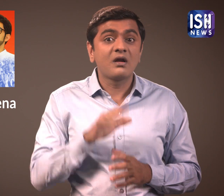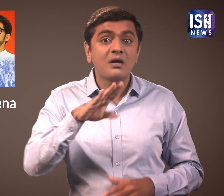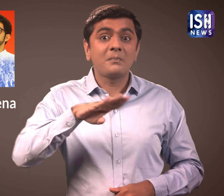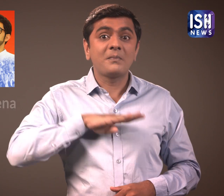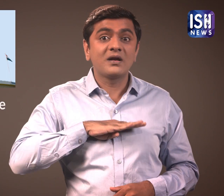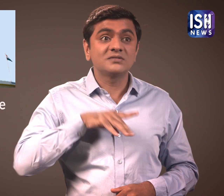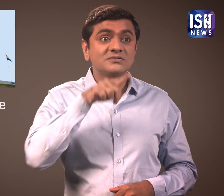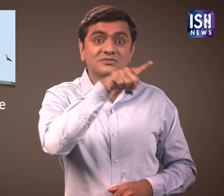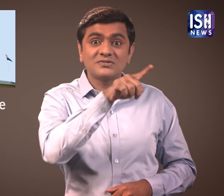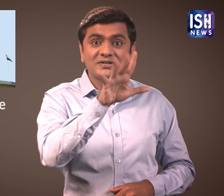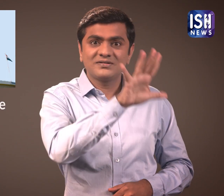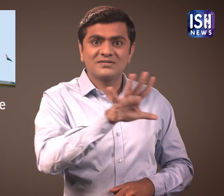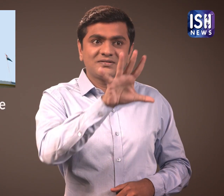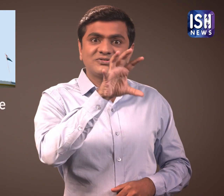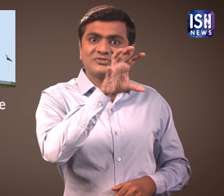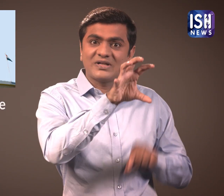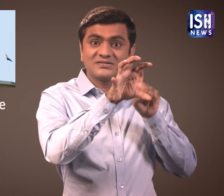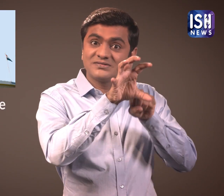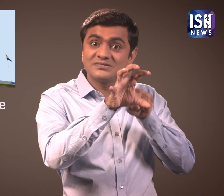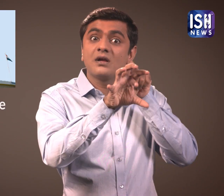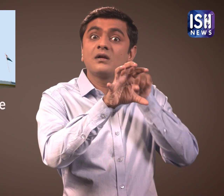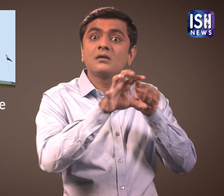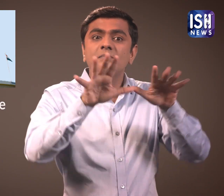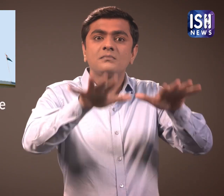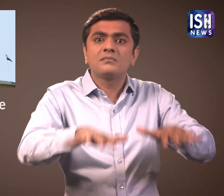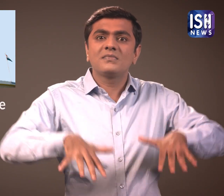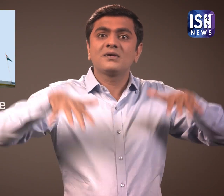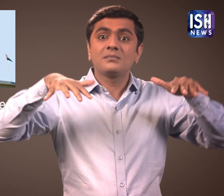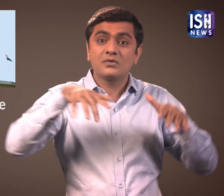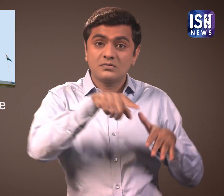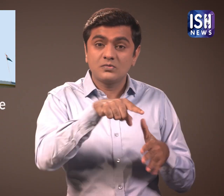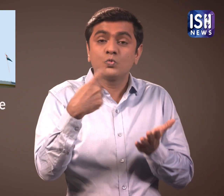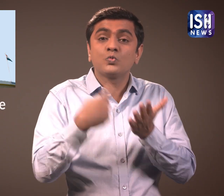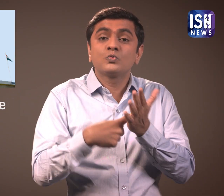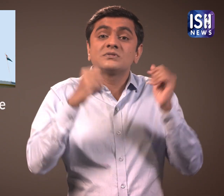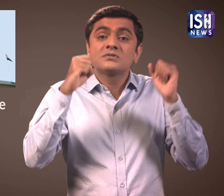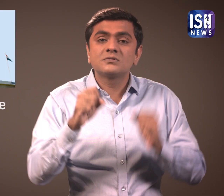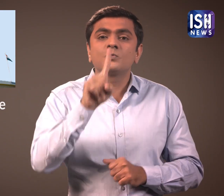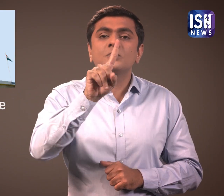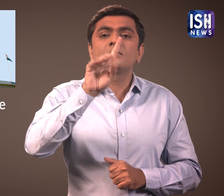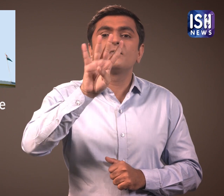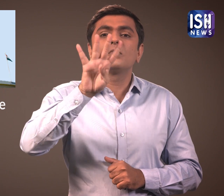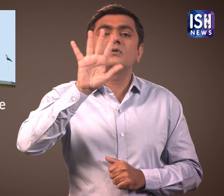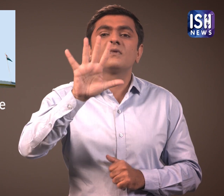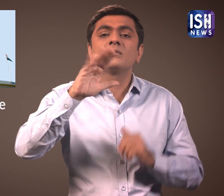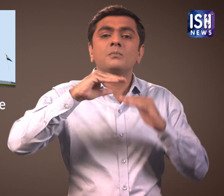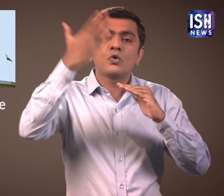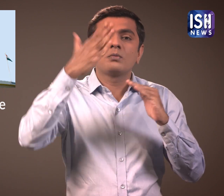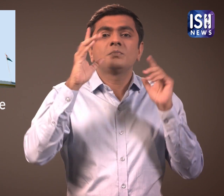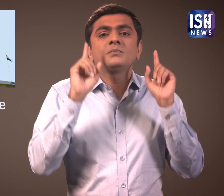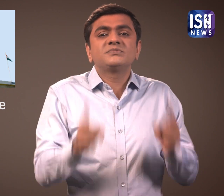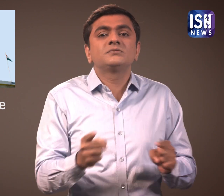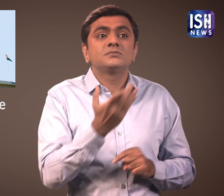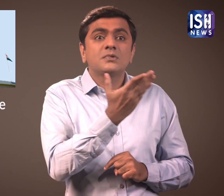In the Maharashtra State Assembly you need more than 145 seats to form a government.